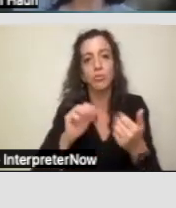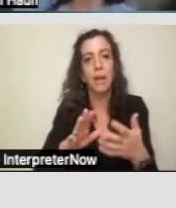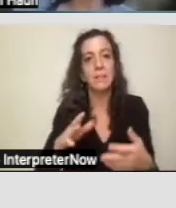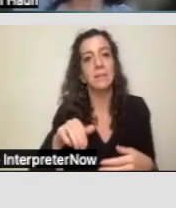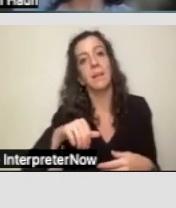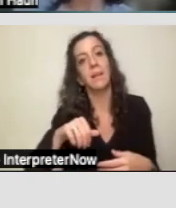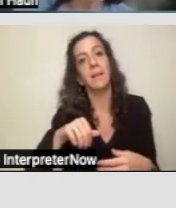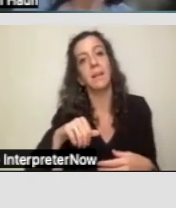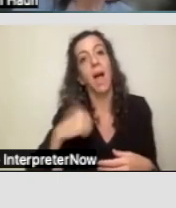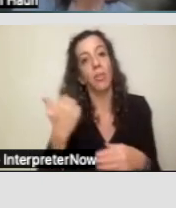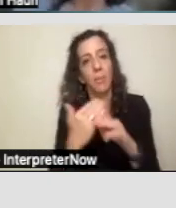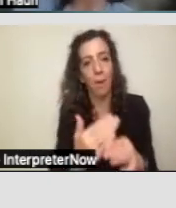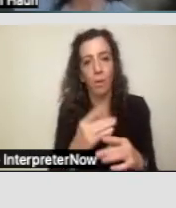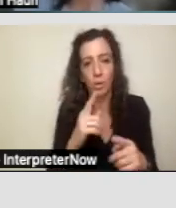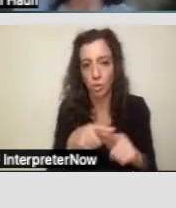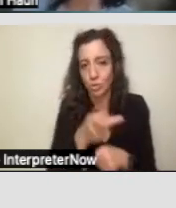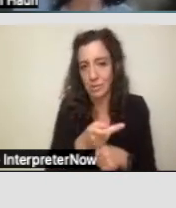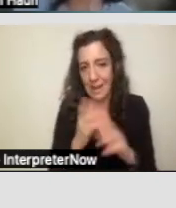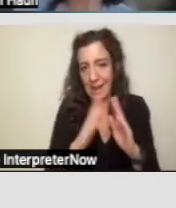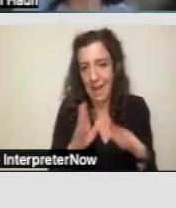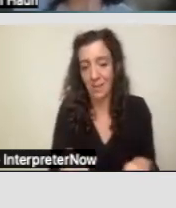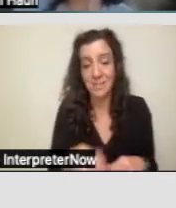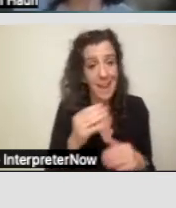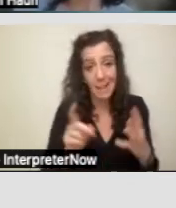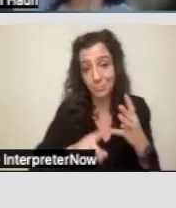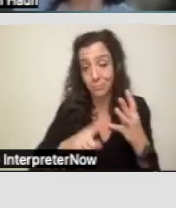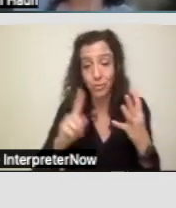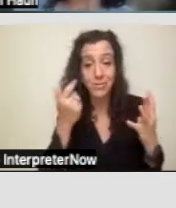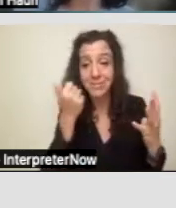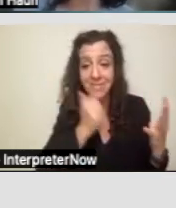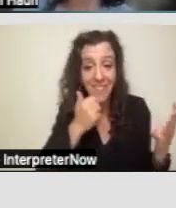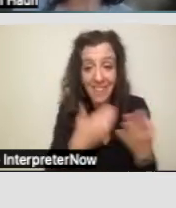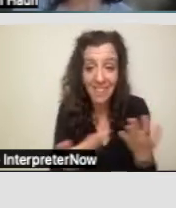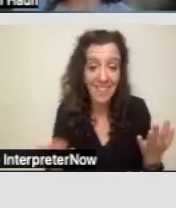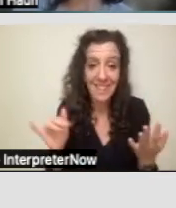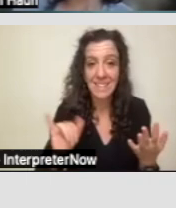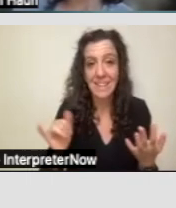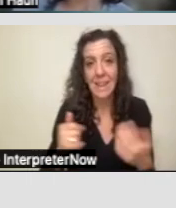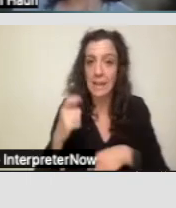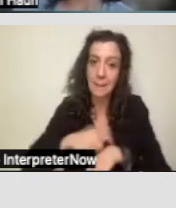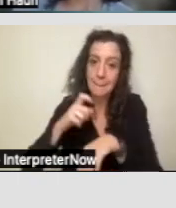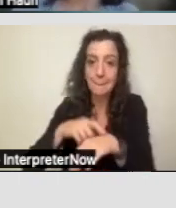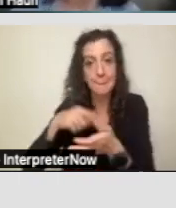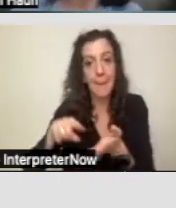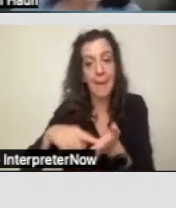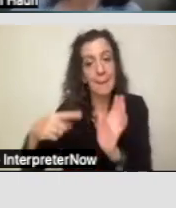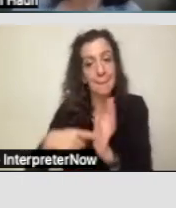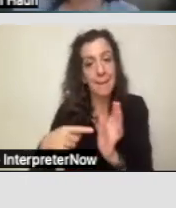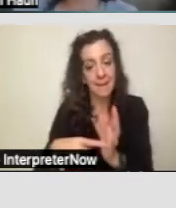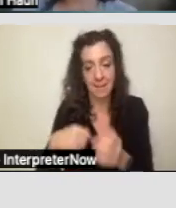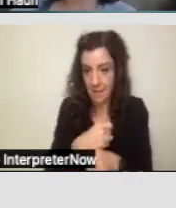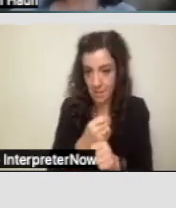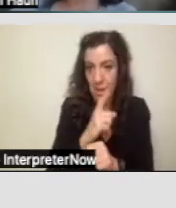And day-to-day type stuff, the timing payment of bills, making sure rent is paid on time,